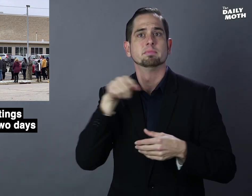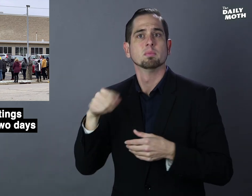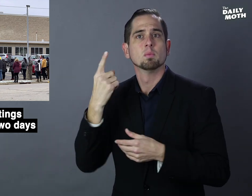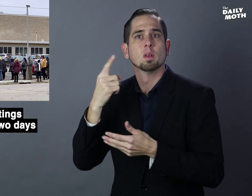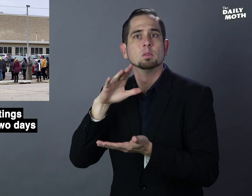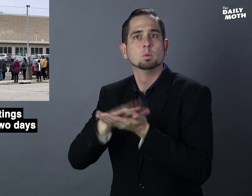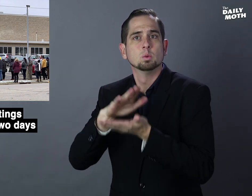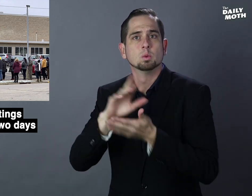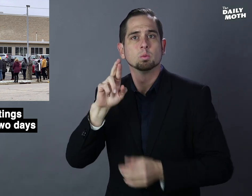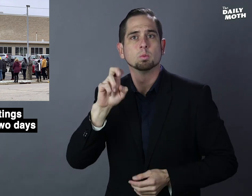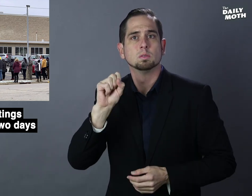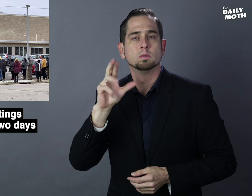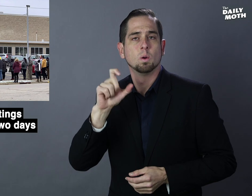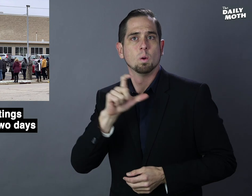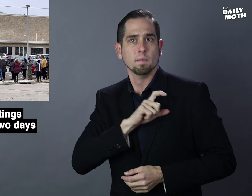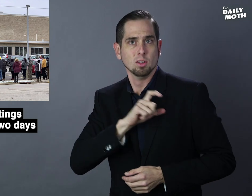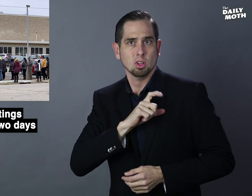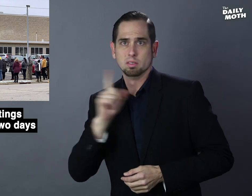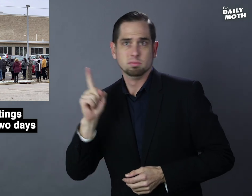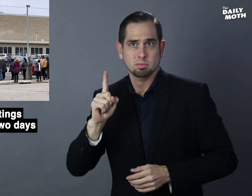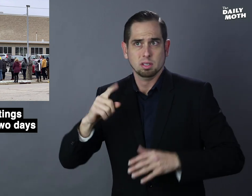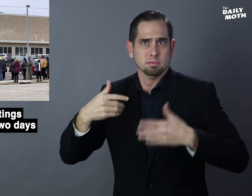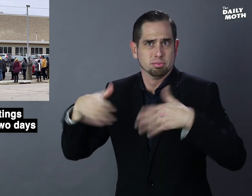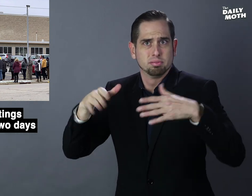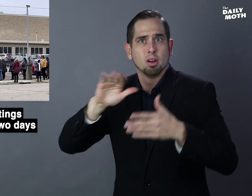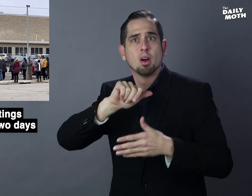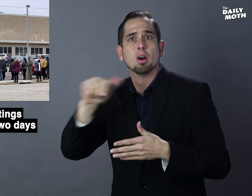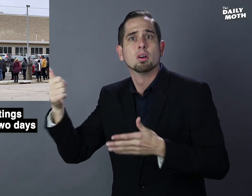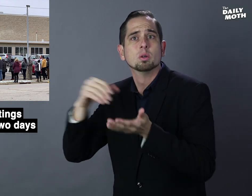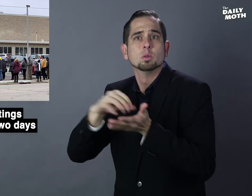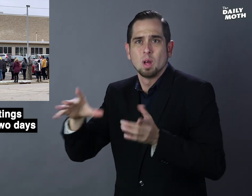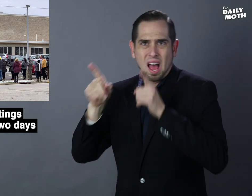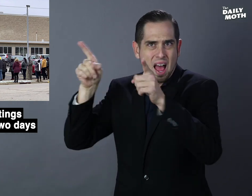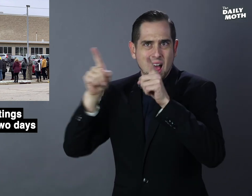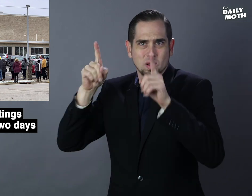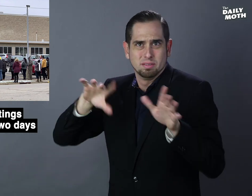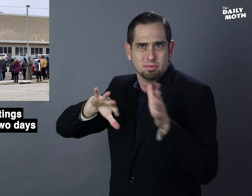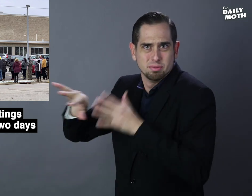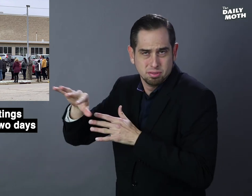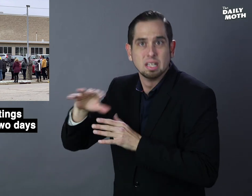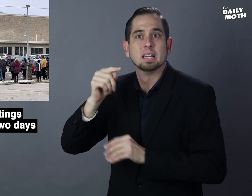A school resource officer evacuated other students,